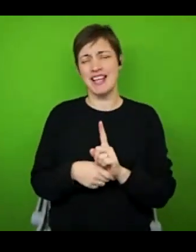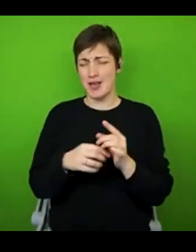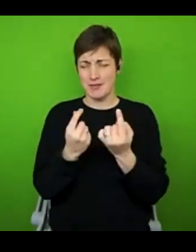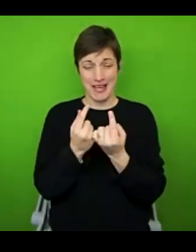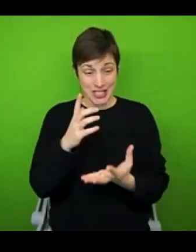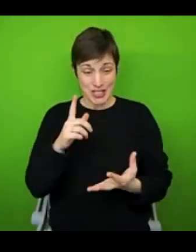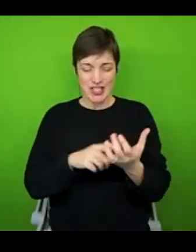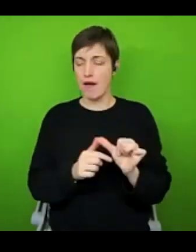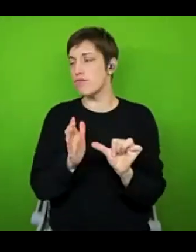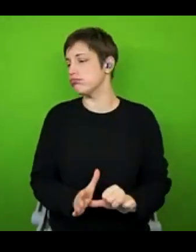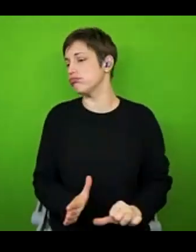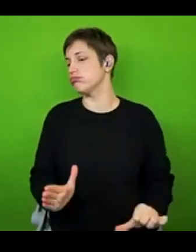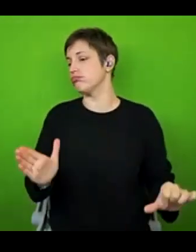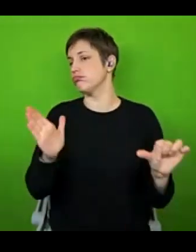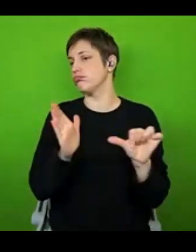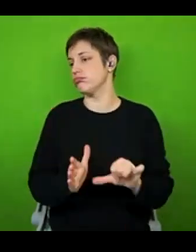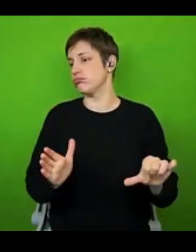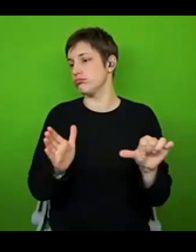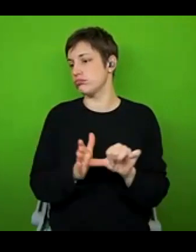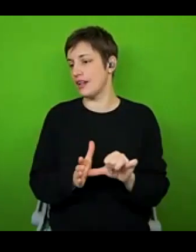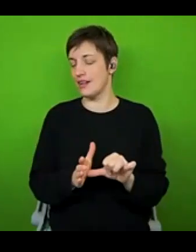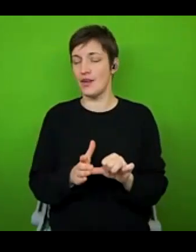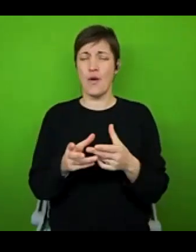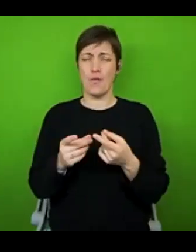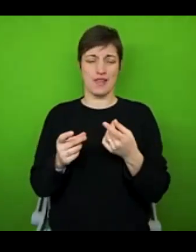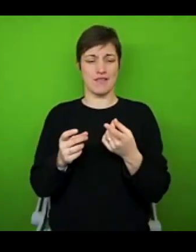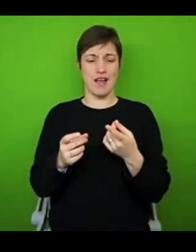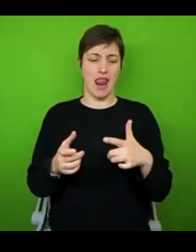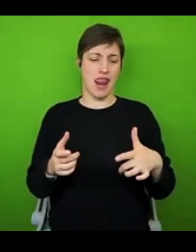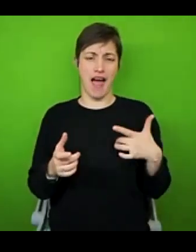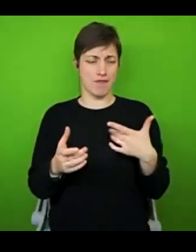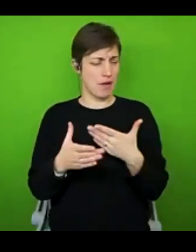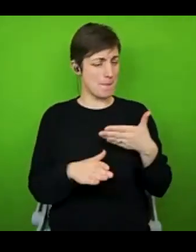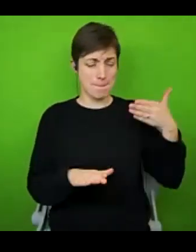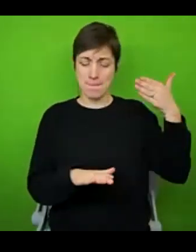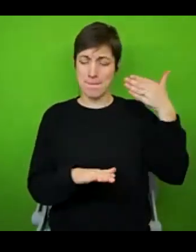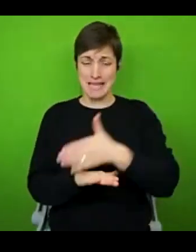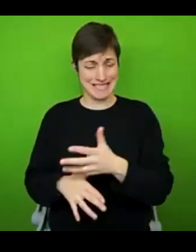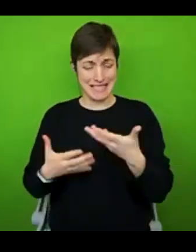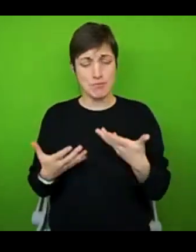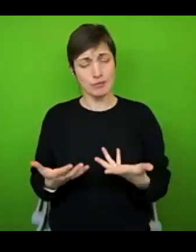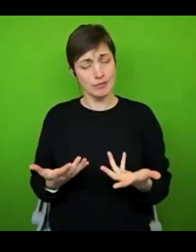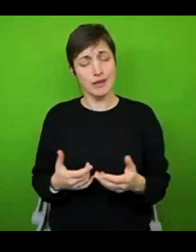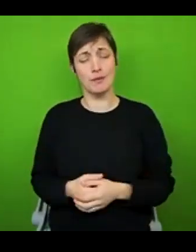alongside the thriving busy modern life. Back in the day, I used to think that it was the act of